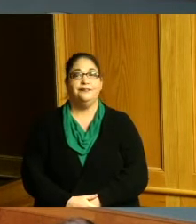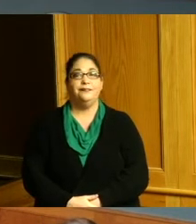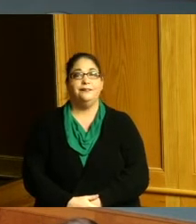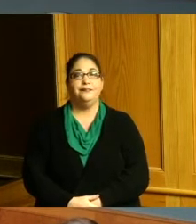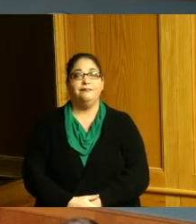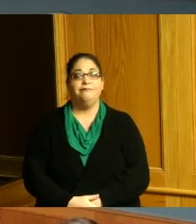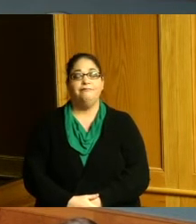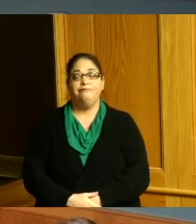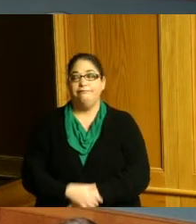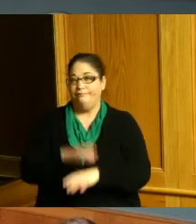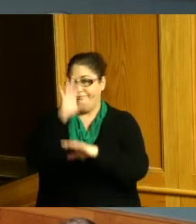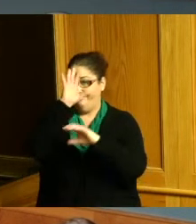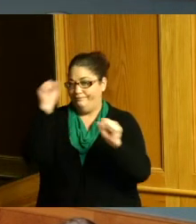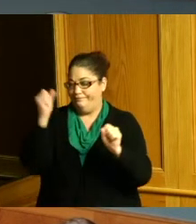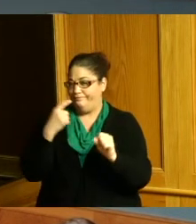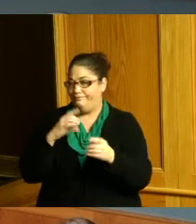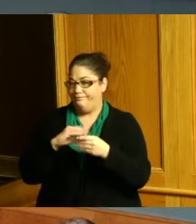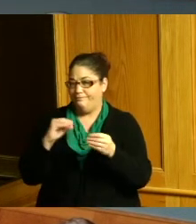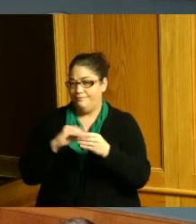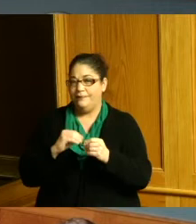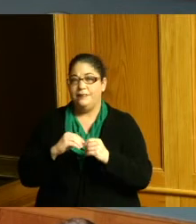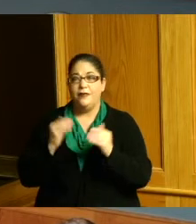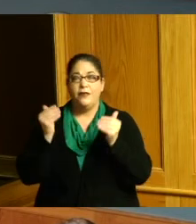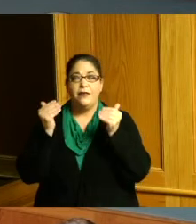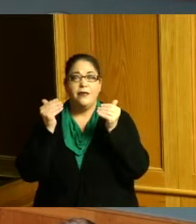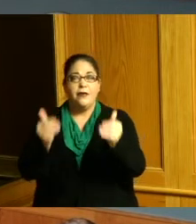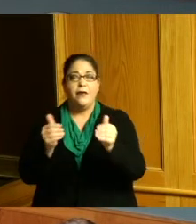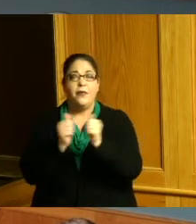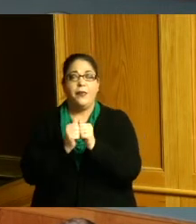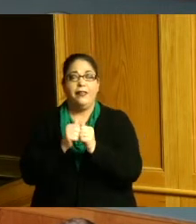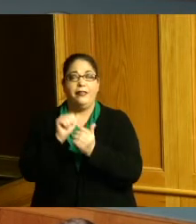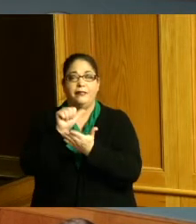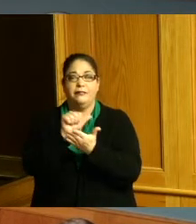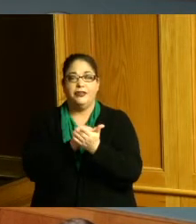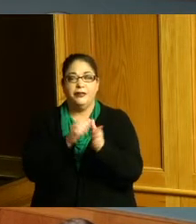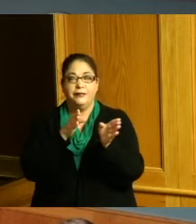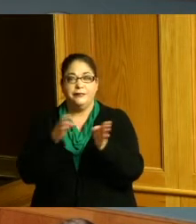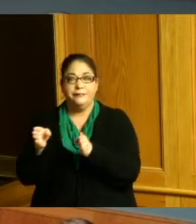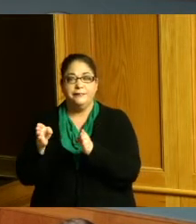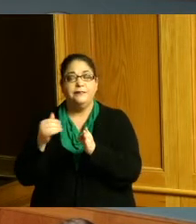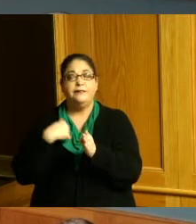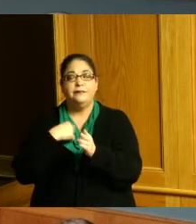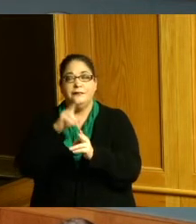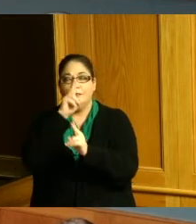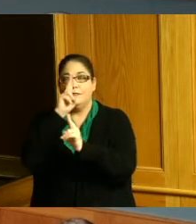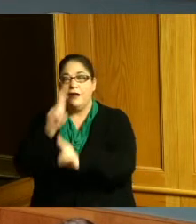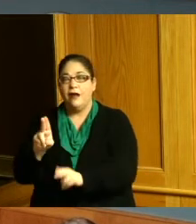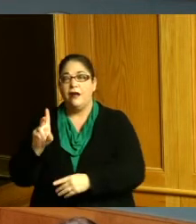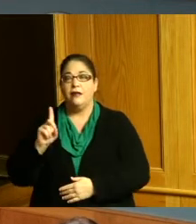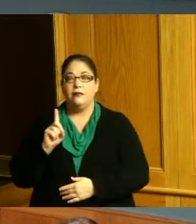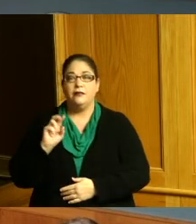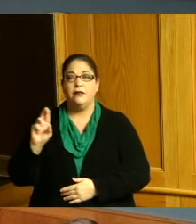so as we move forward in our agenda we have a proclamation in honor of Dr Martin Luther King Jr